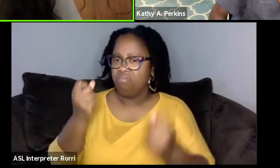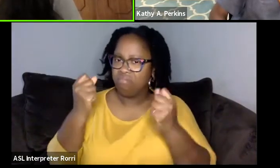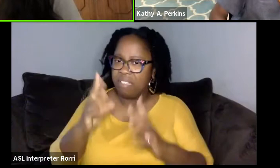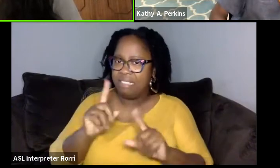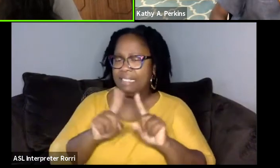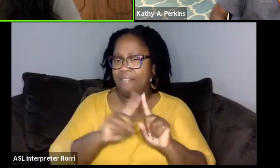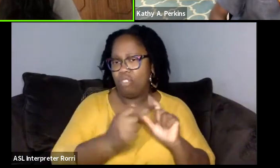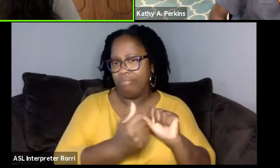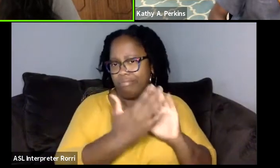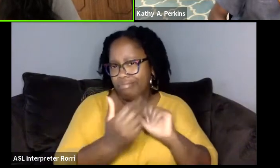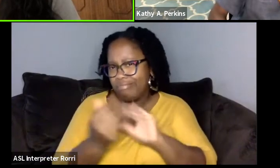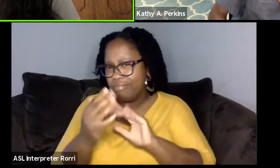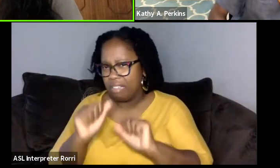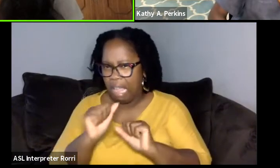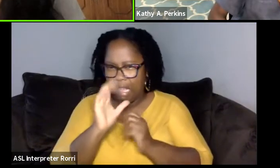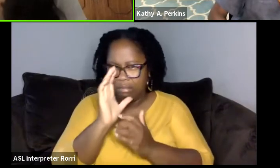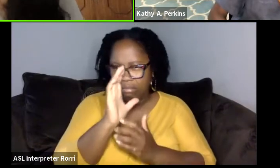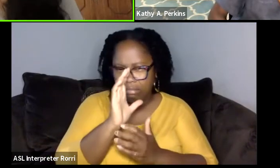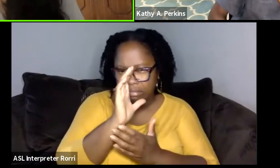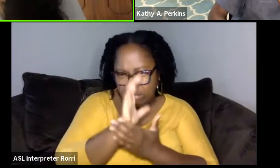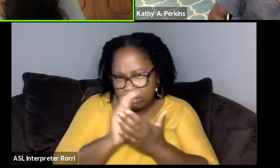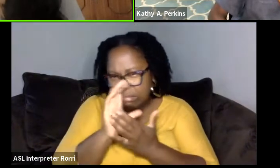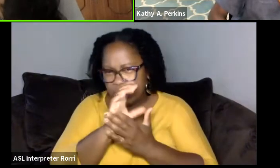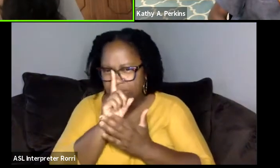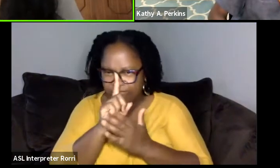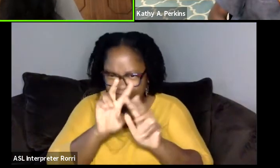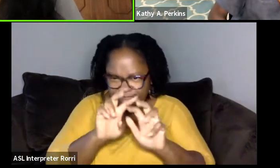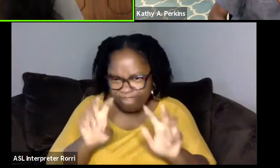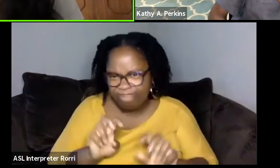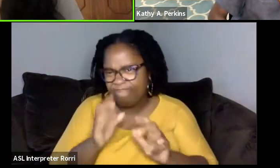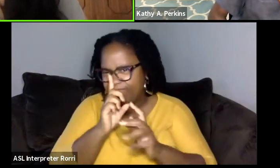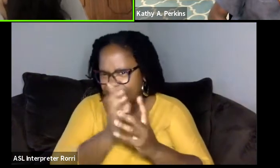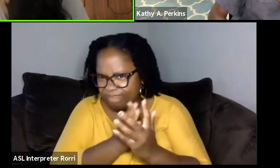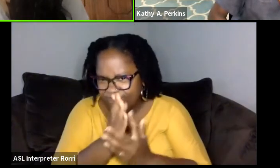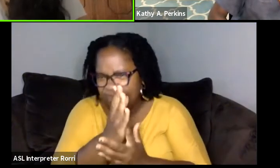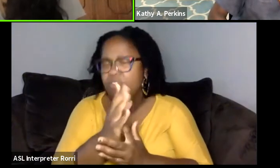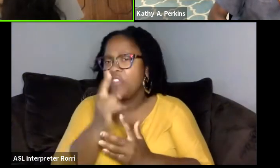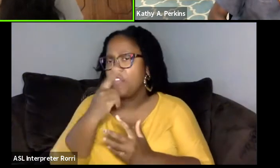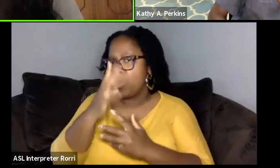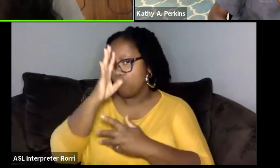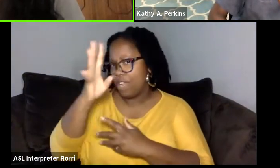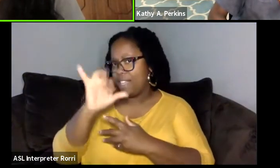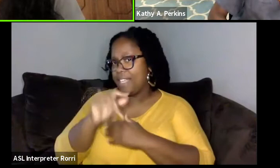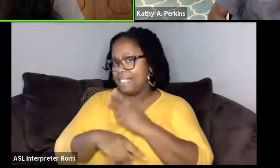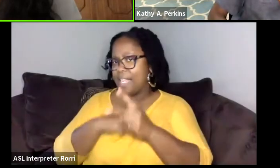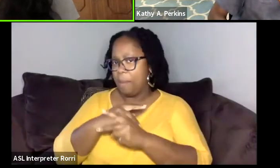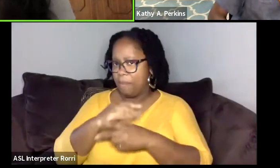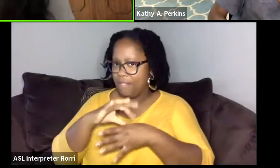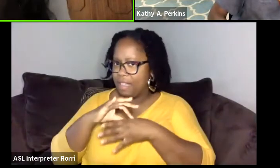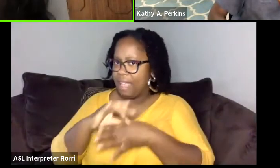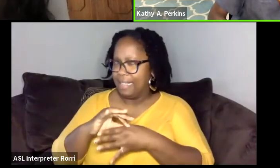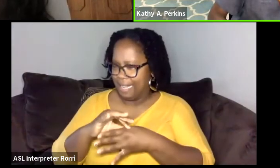to explore when it comes to generating this kind of content that can bring people together from around the world.